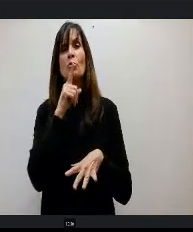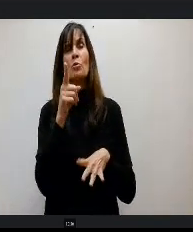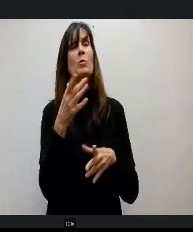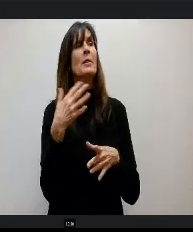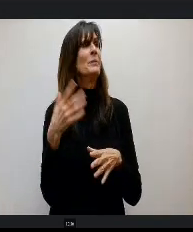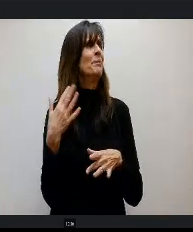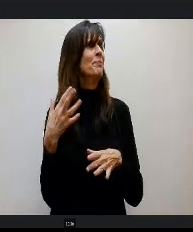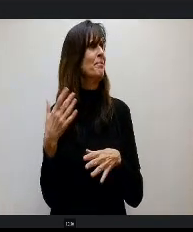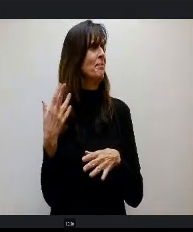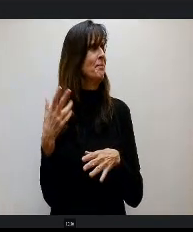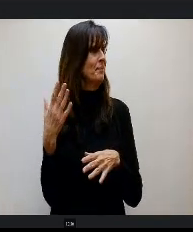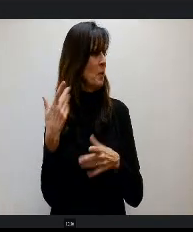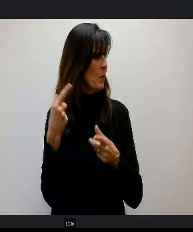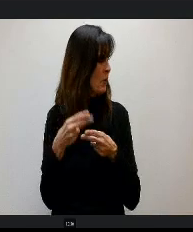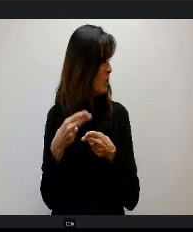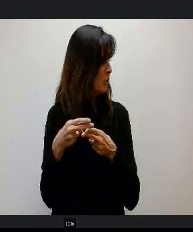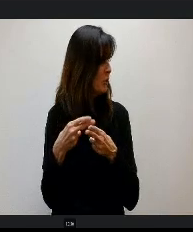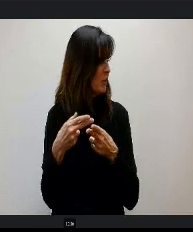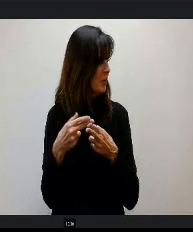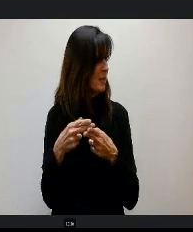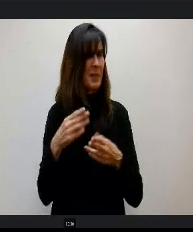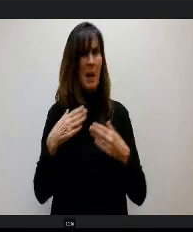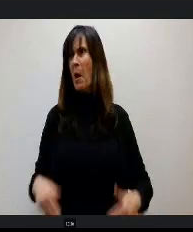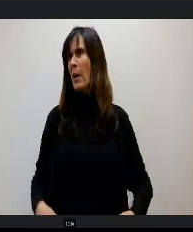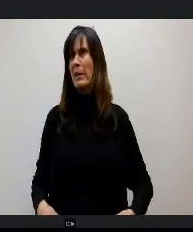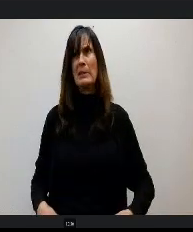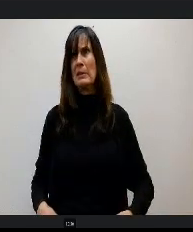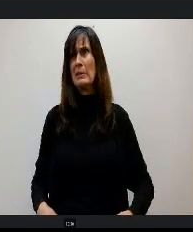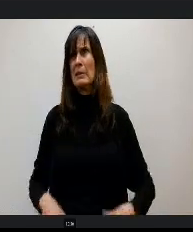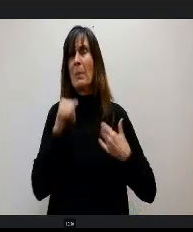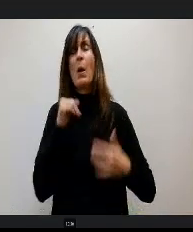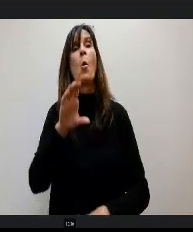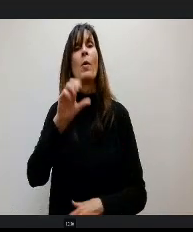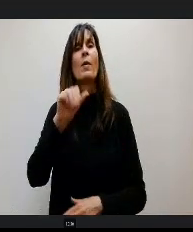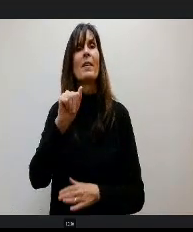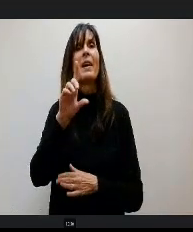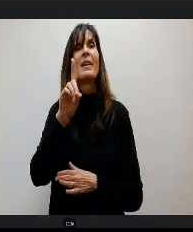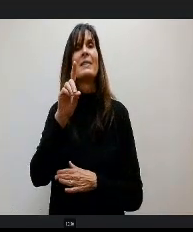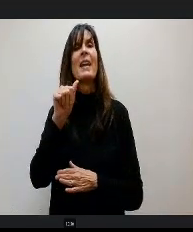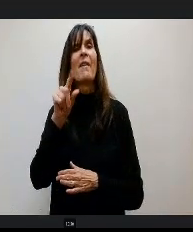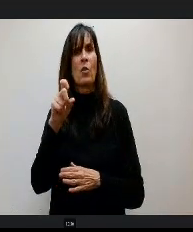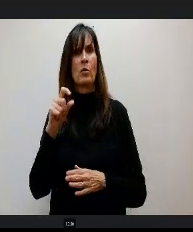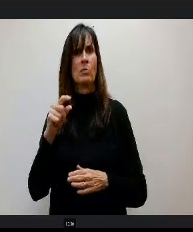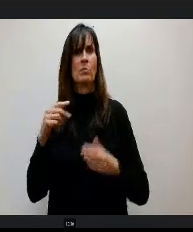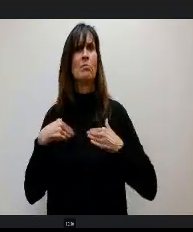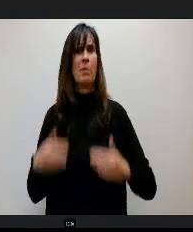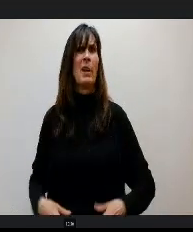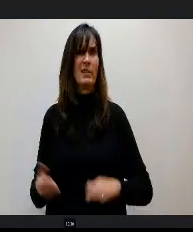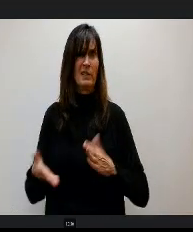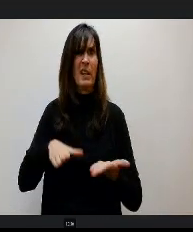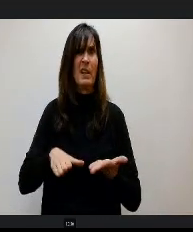What are they called? I don't wanna say body 'cause that sounds so bad, you guys s cadavers so and they changed their face